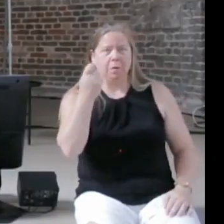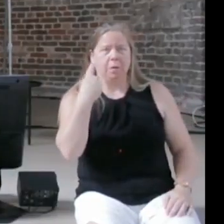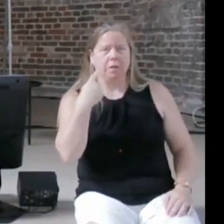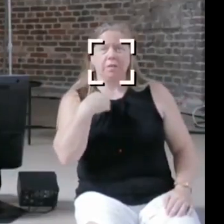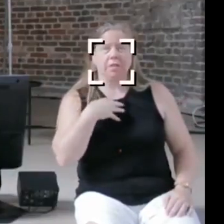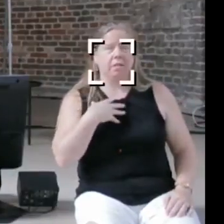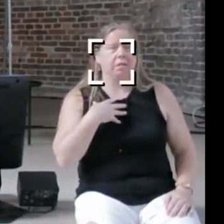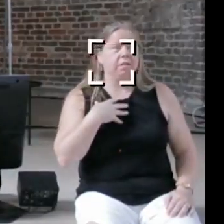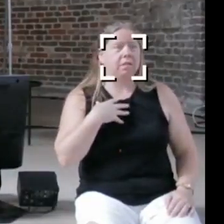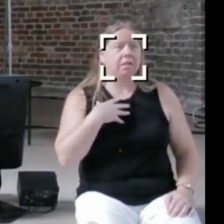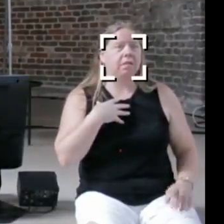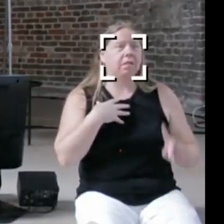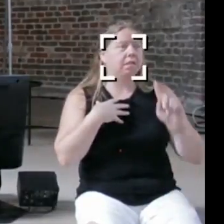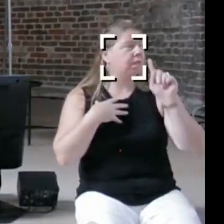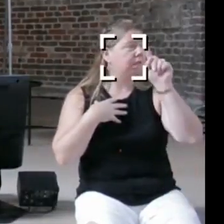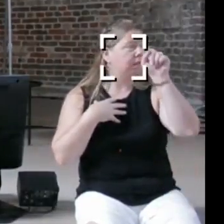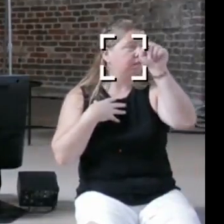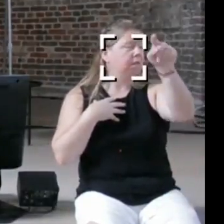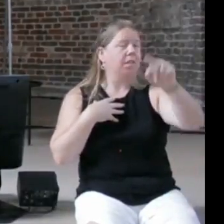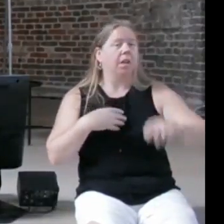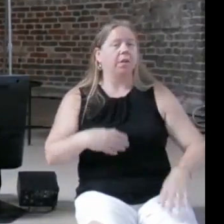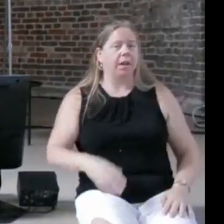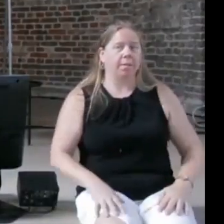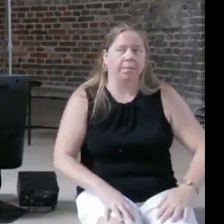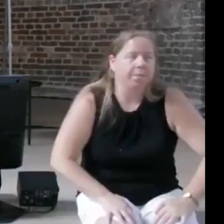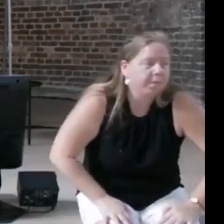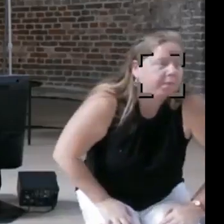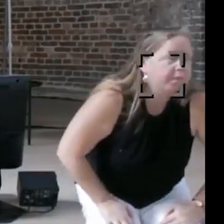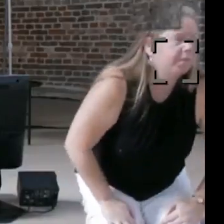ahead, the microphone is in the middle there, I was joking please ask more questions.